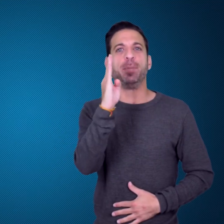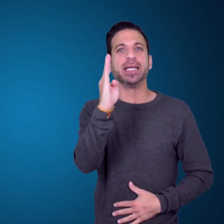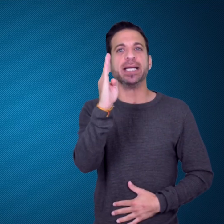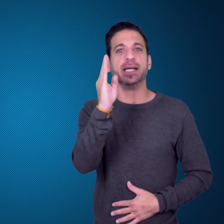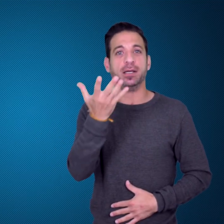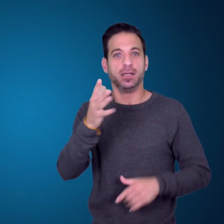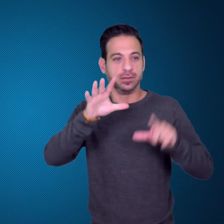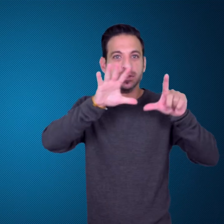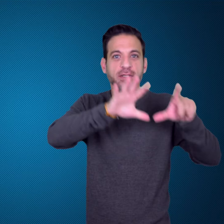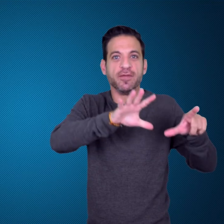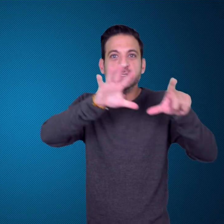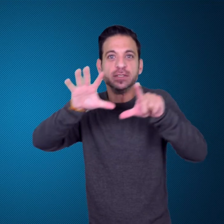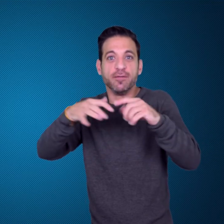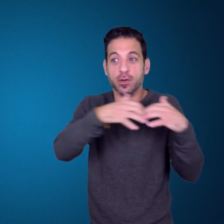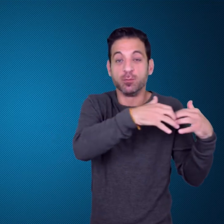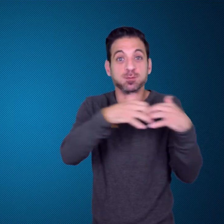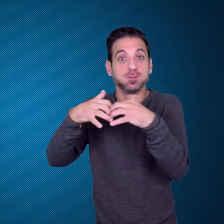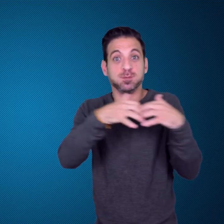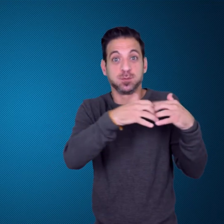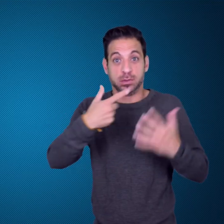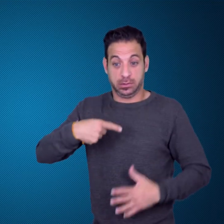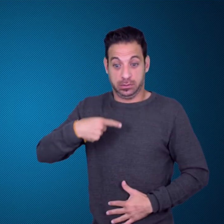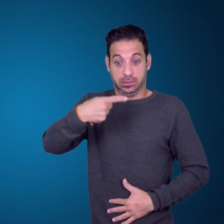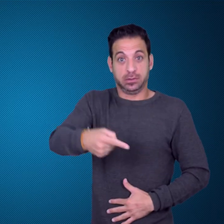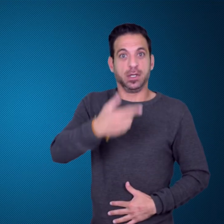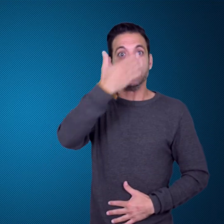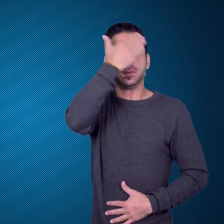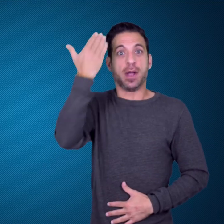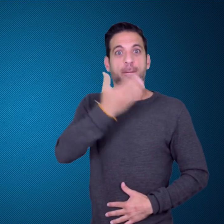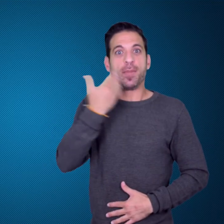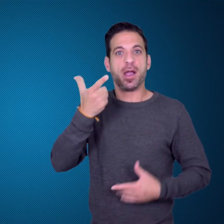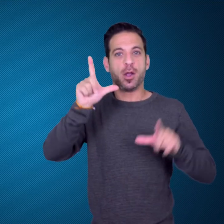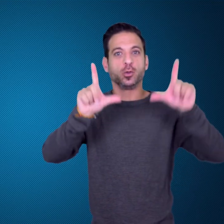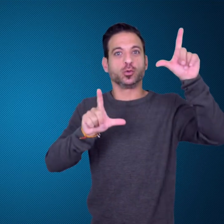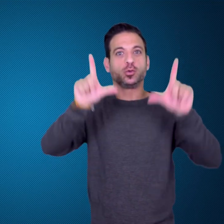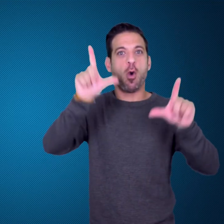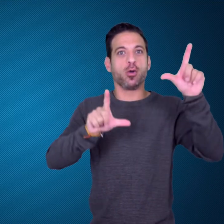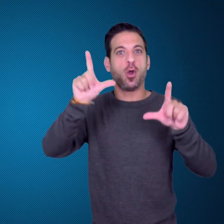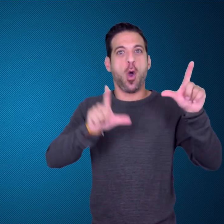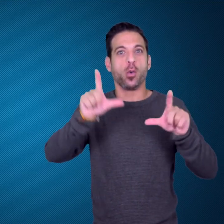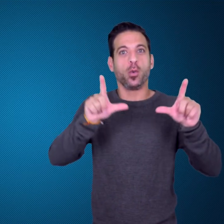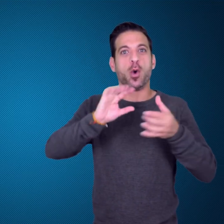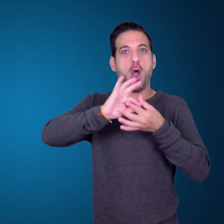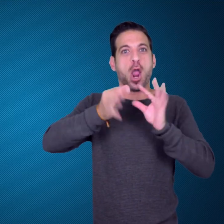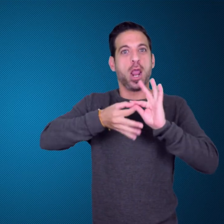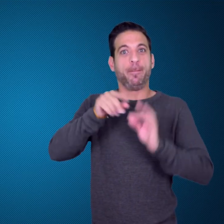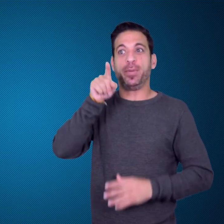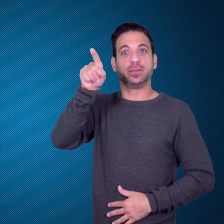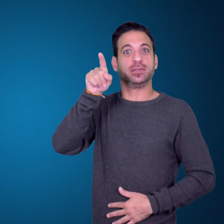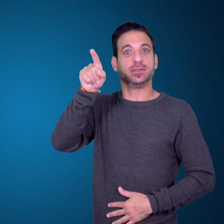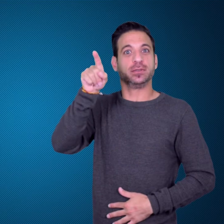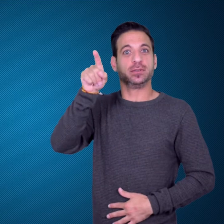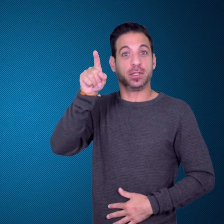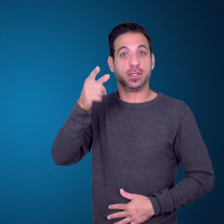participation at next summer’s Tokyo Summer Olympics.